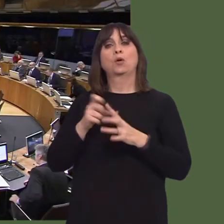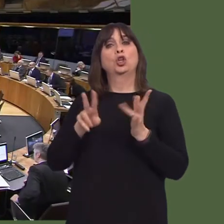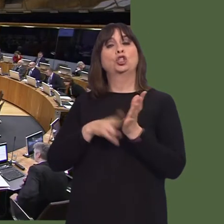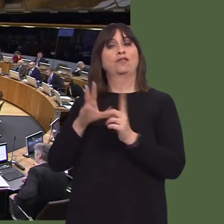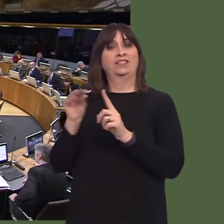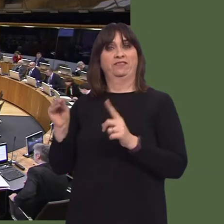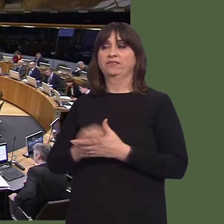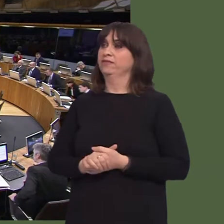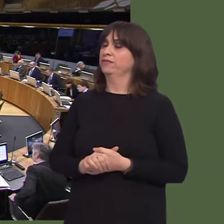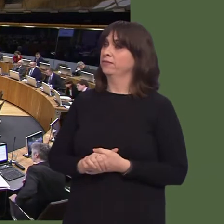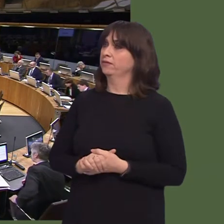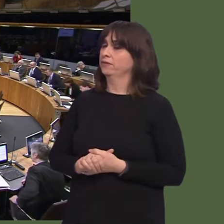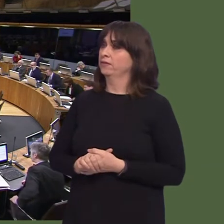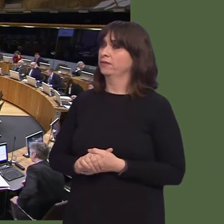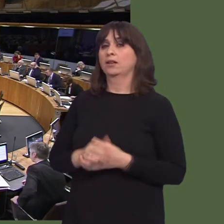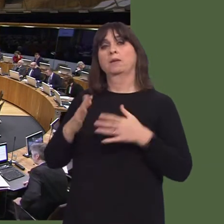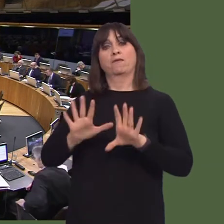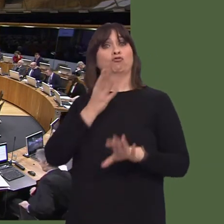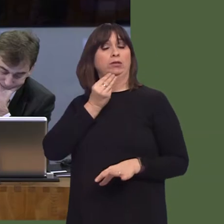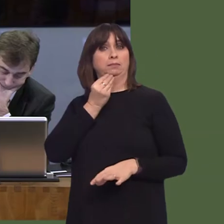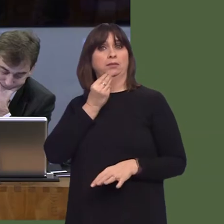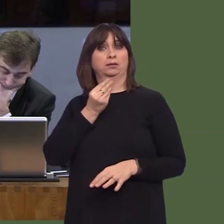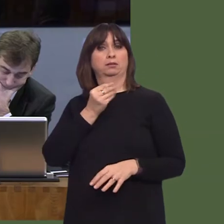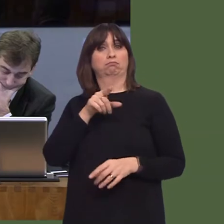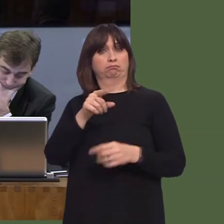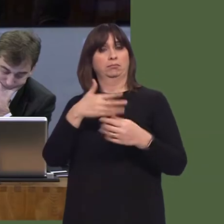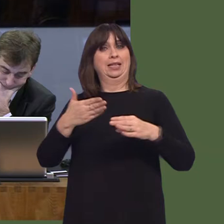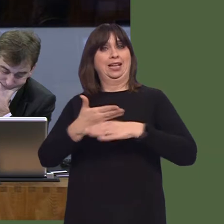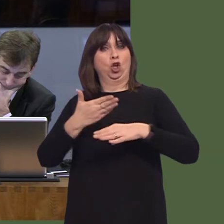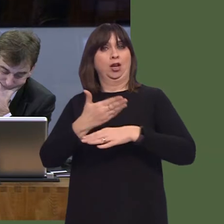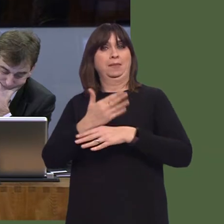the use of superfast broadband, and we are reconsidering how we can improve the communication